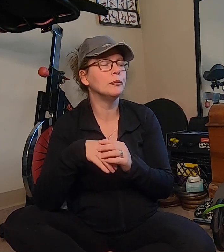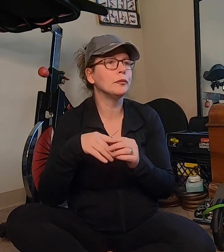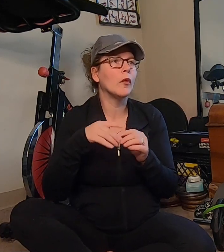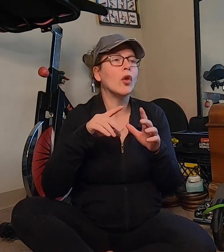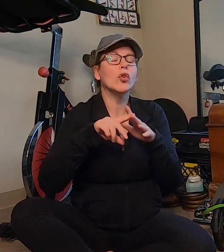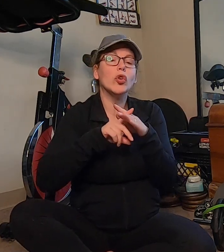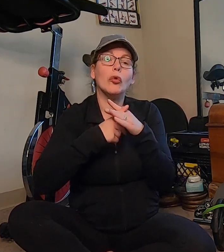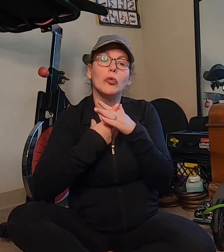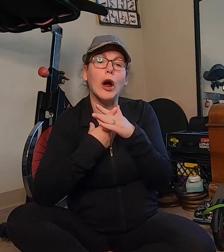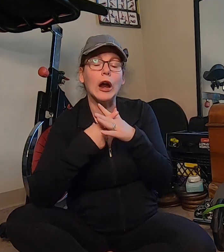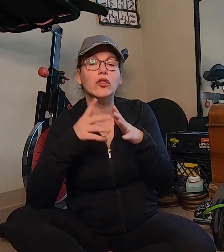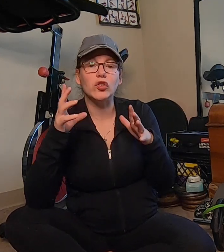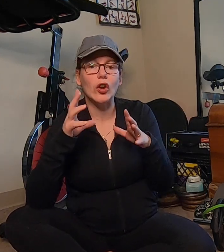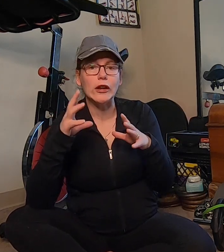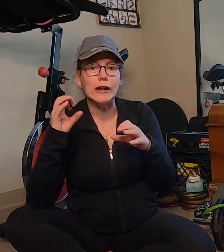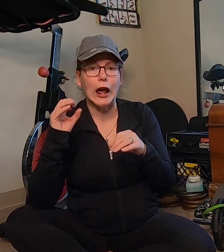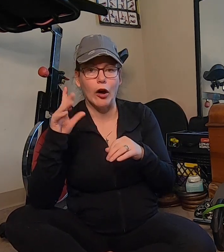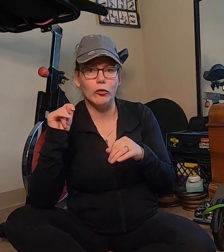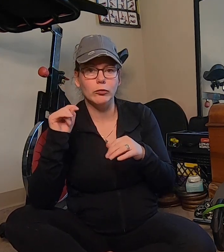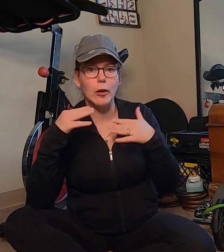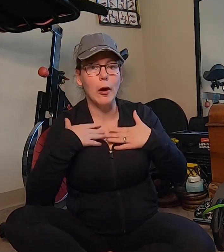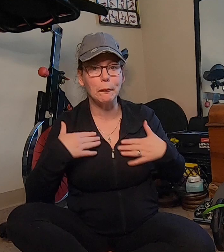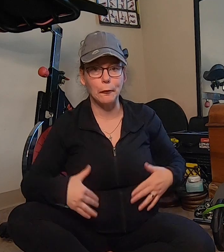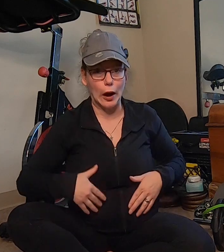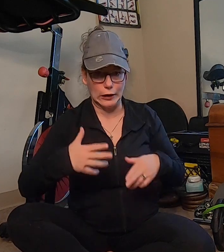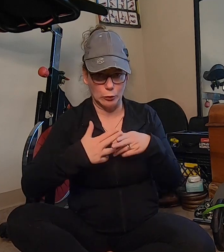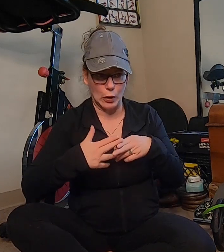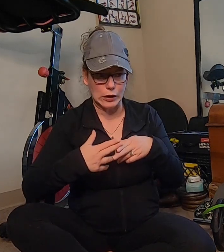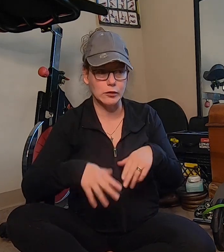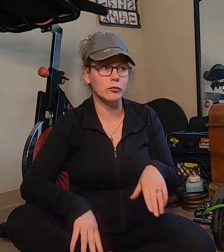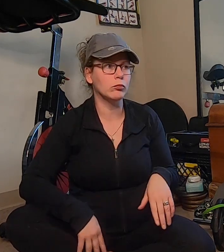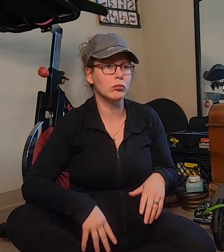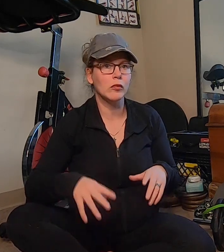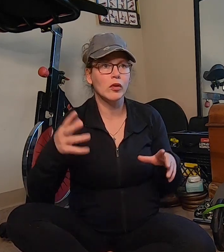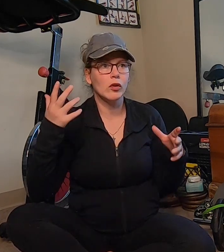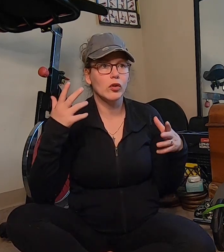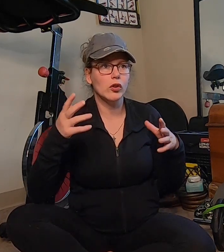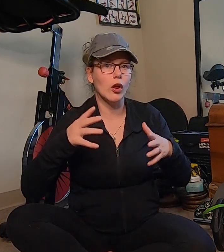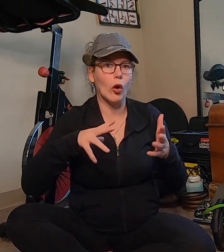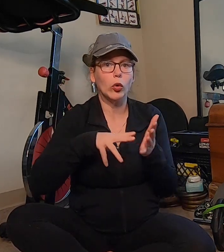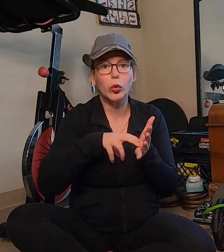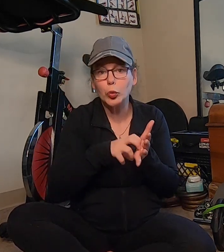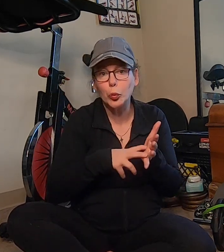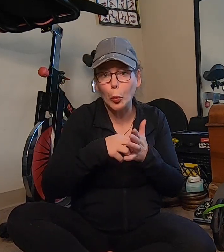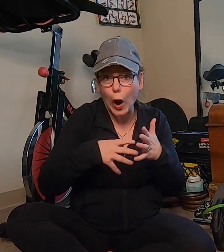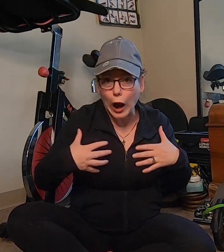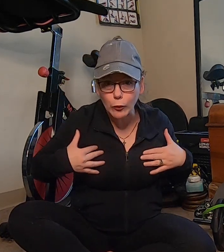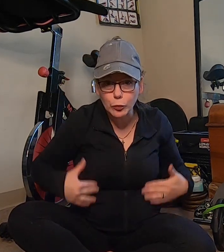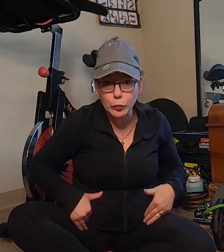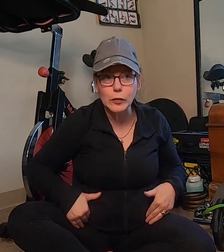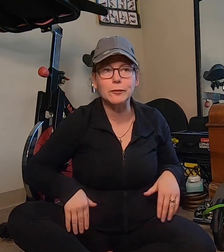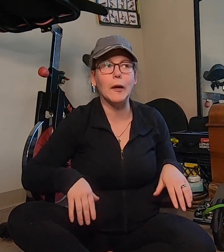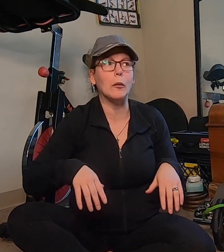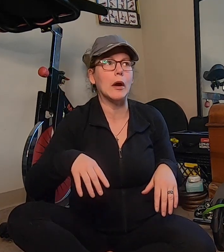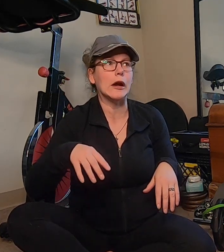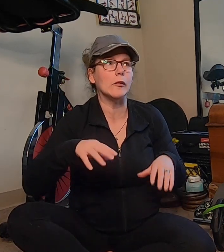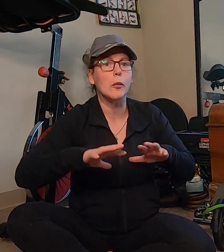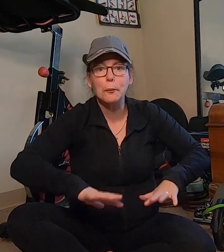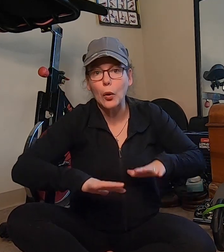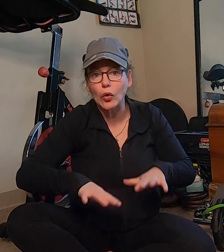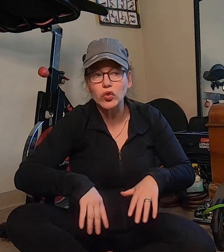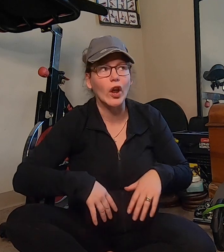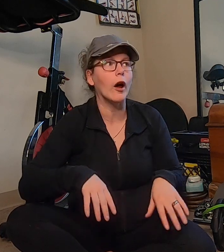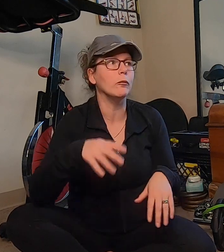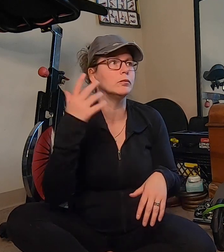um so I started out as body weight you know squat with my weight push up